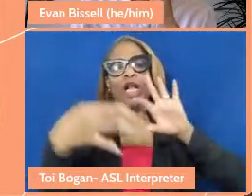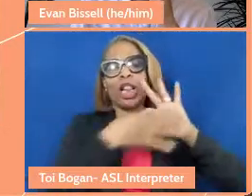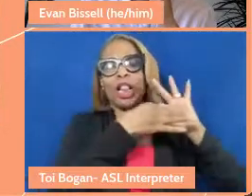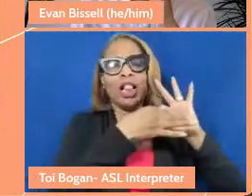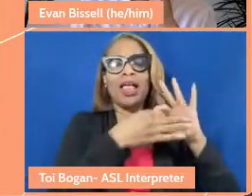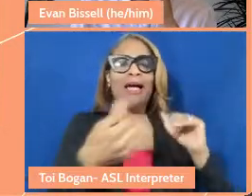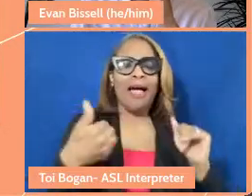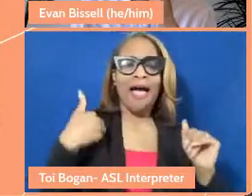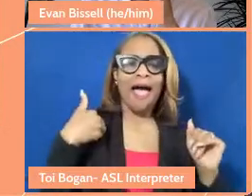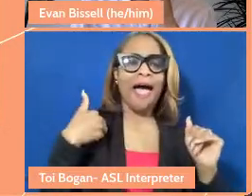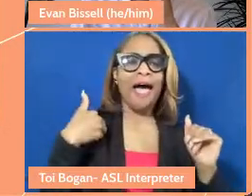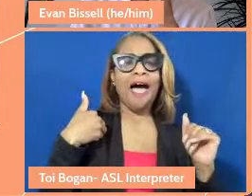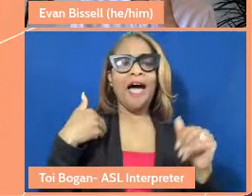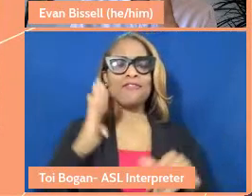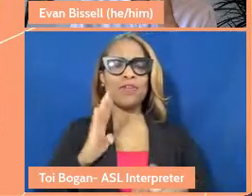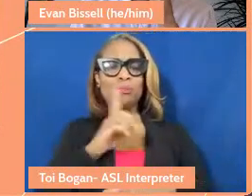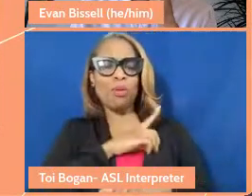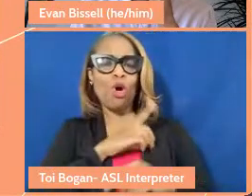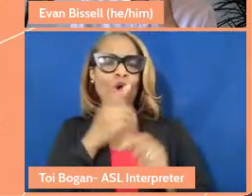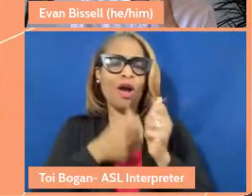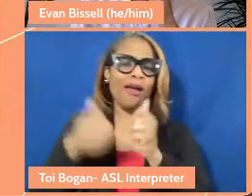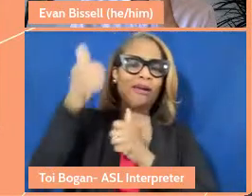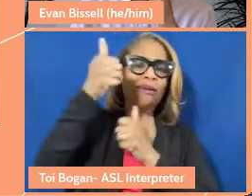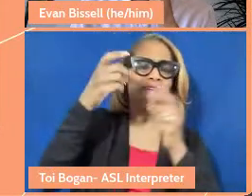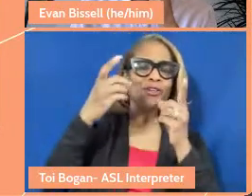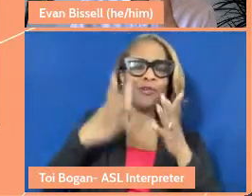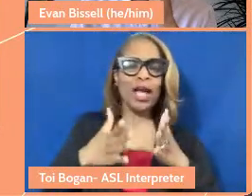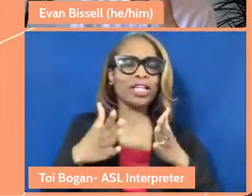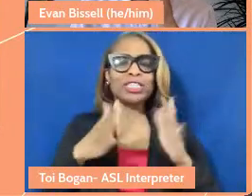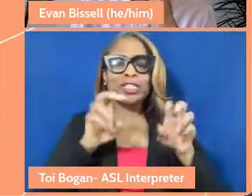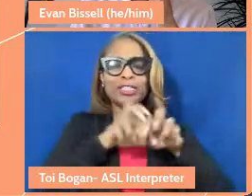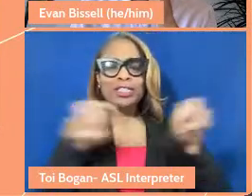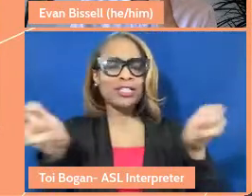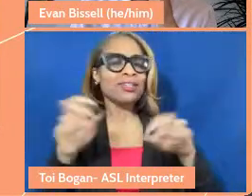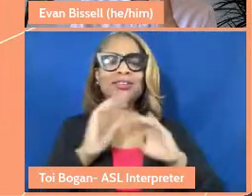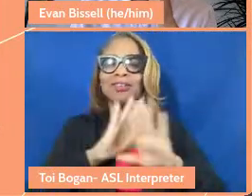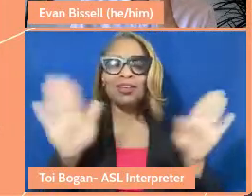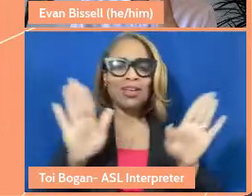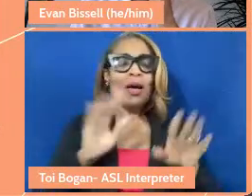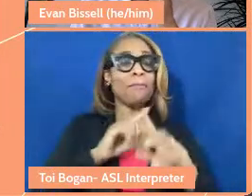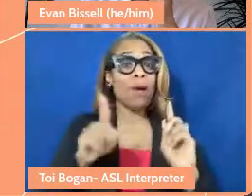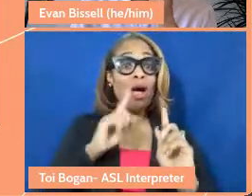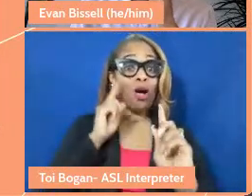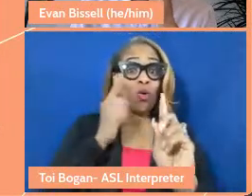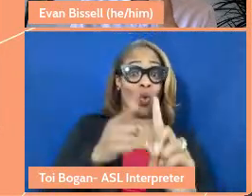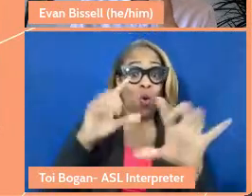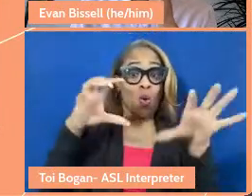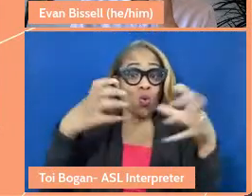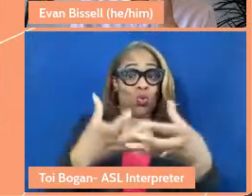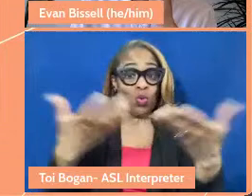board of directors." But the goal of our group is to actually become obsolete because we want